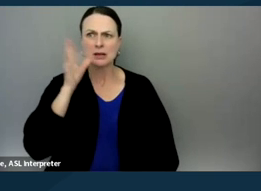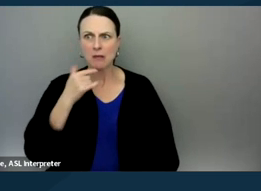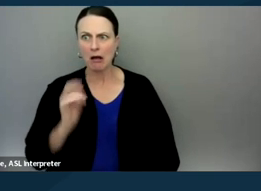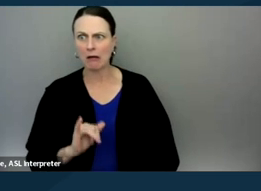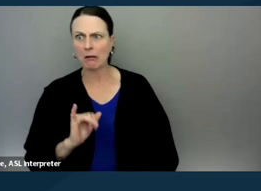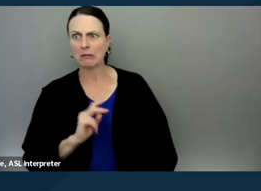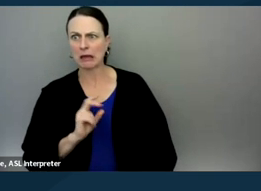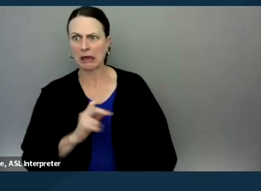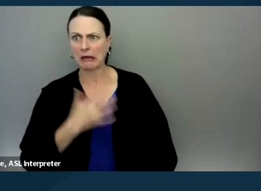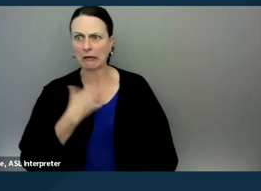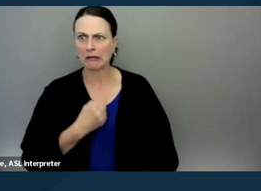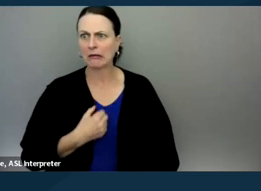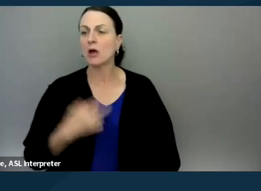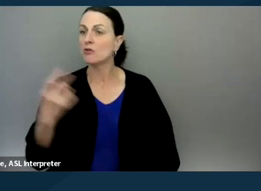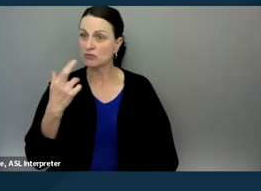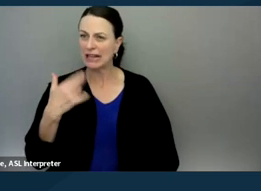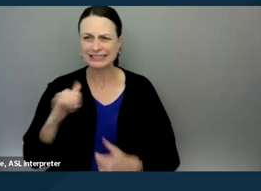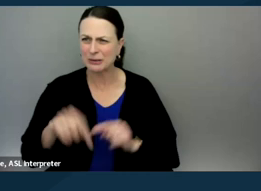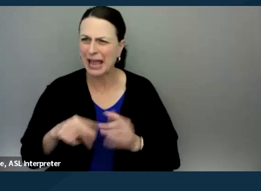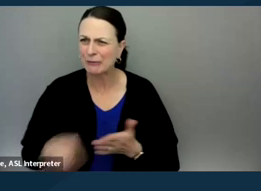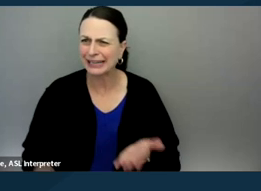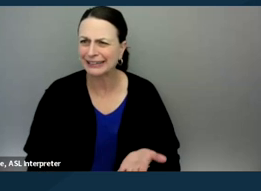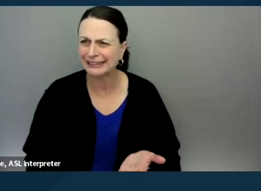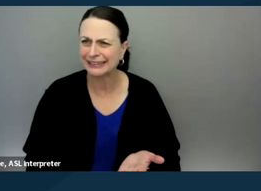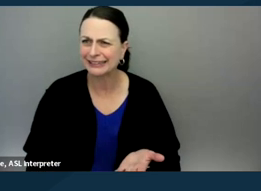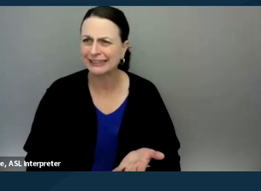And then realize, but wait, they still can't read. And so we really tried